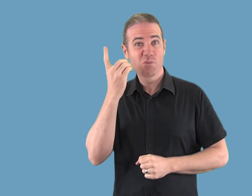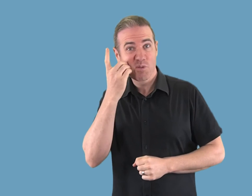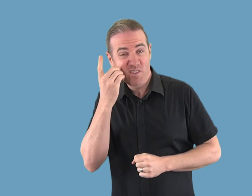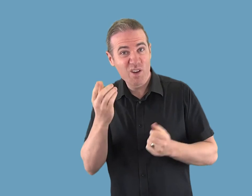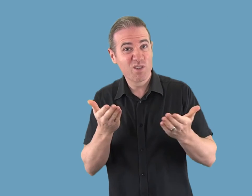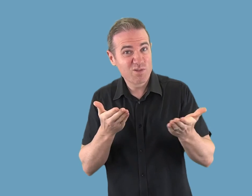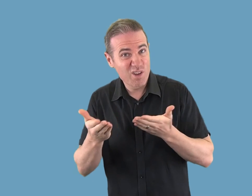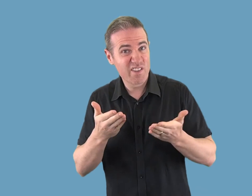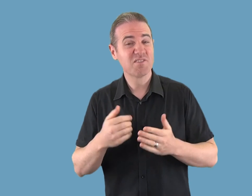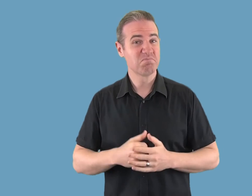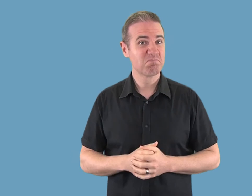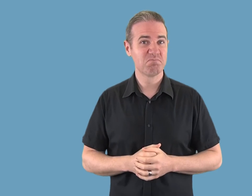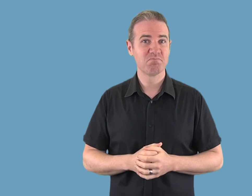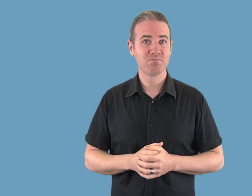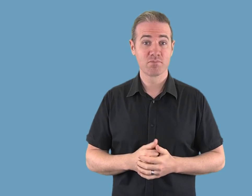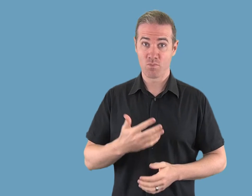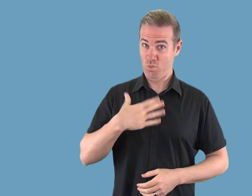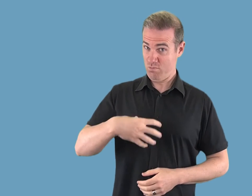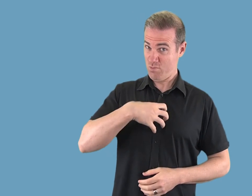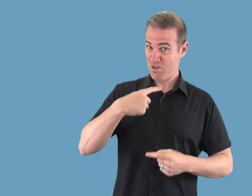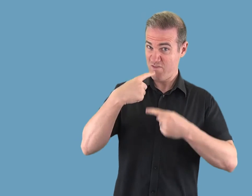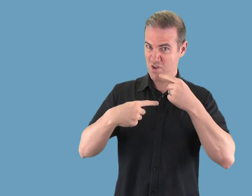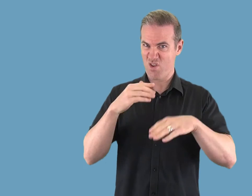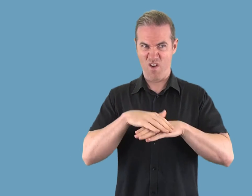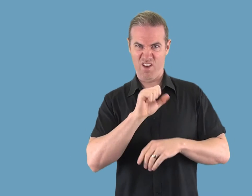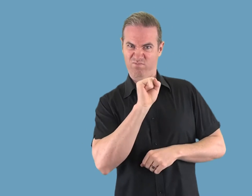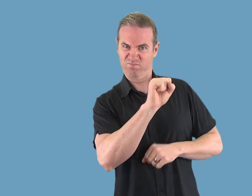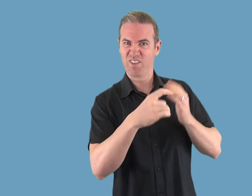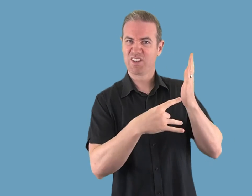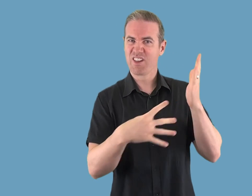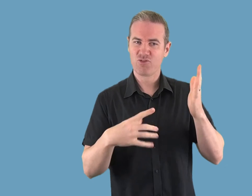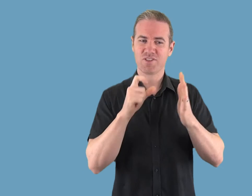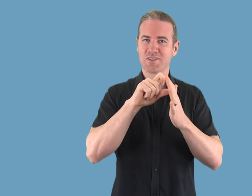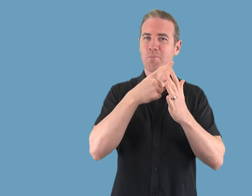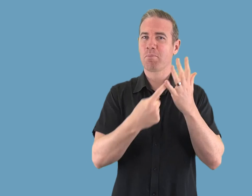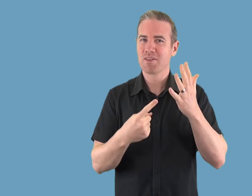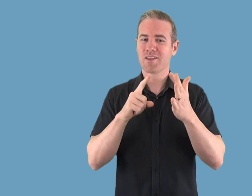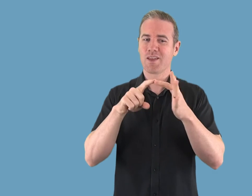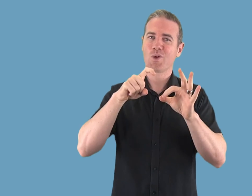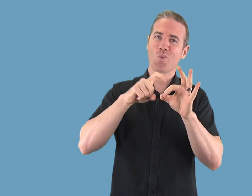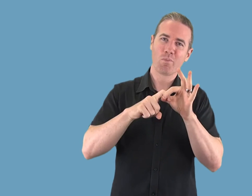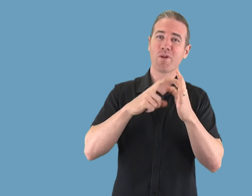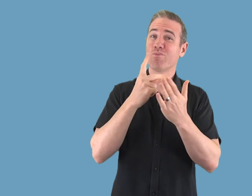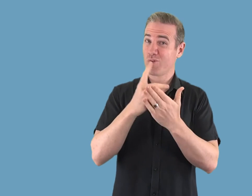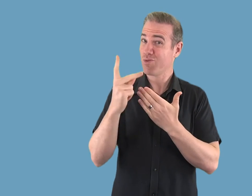Mobile phone services For more information visit Telstra's Disability Equipment